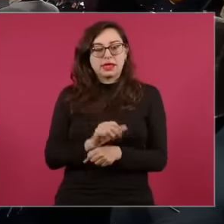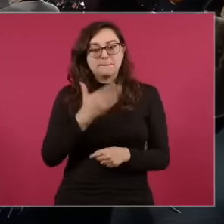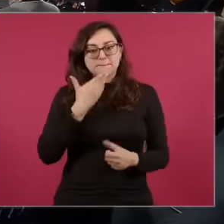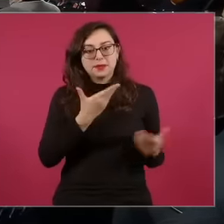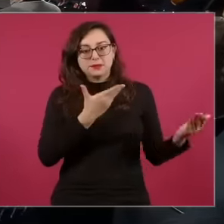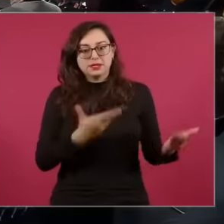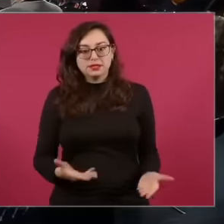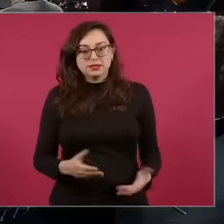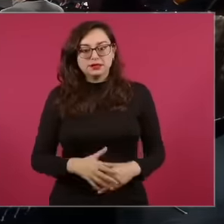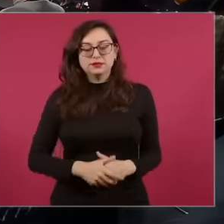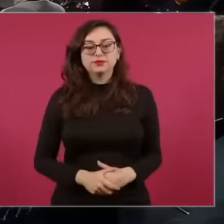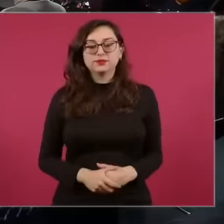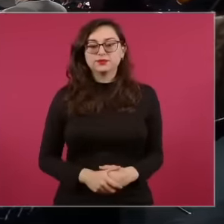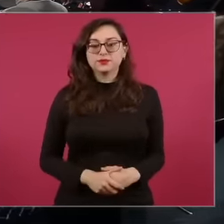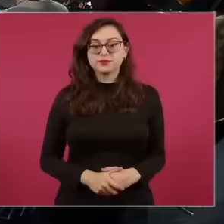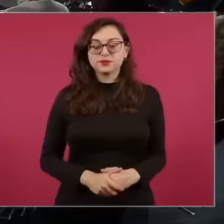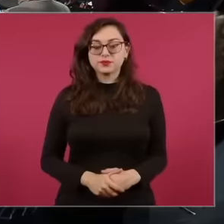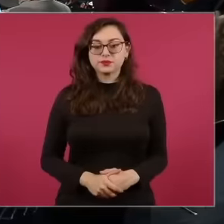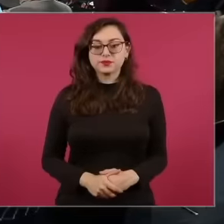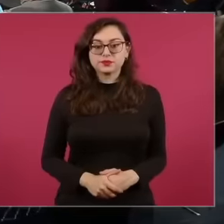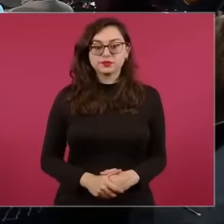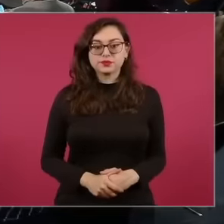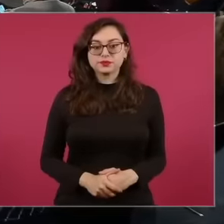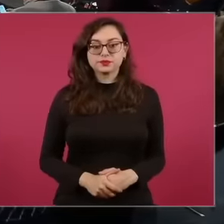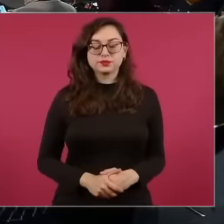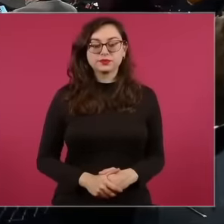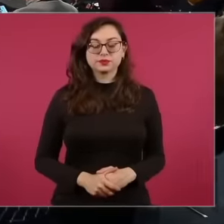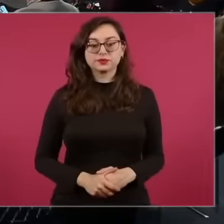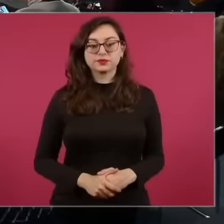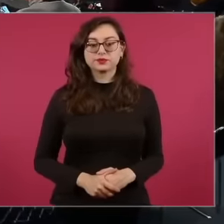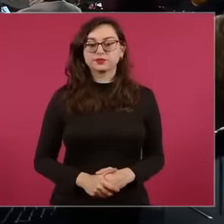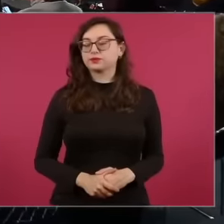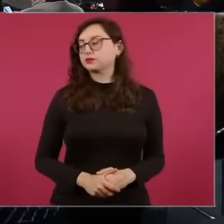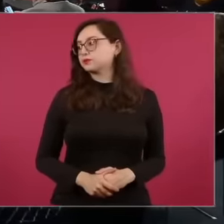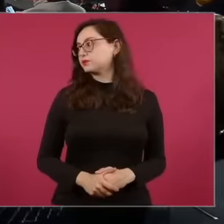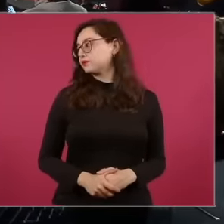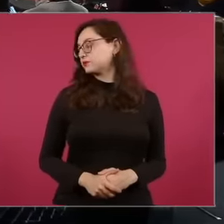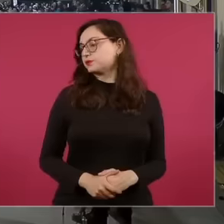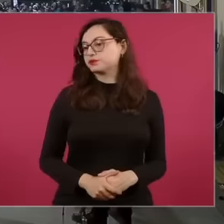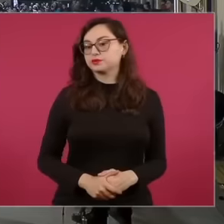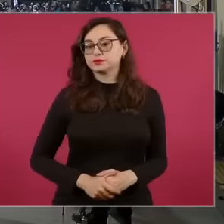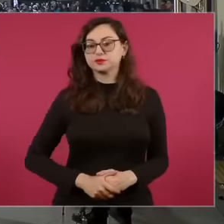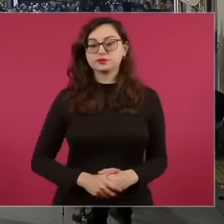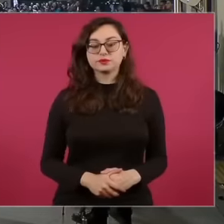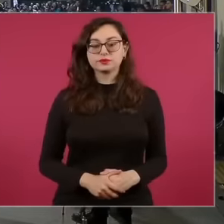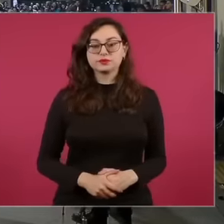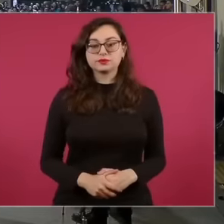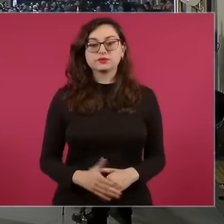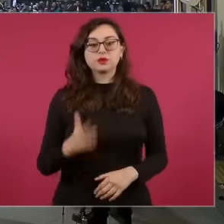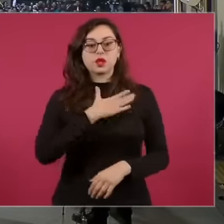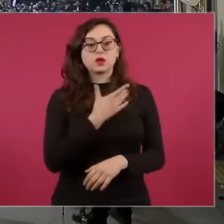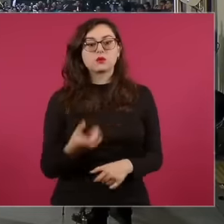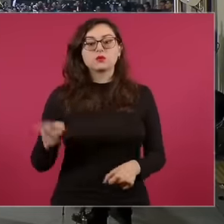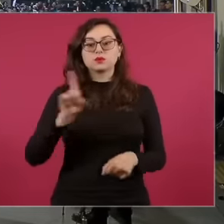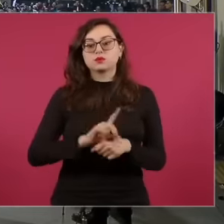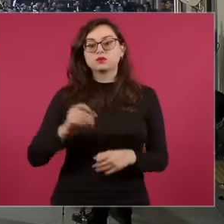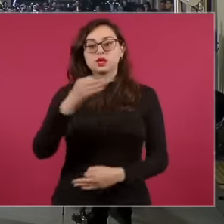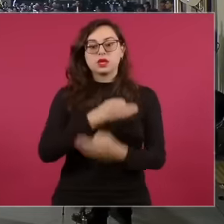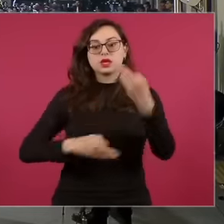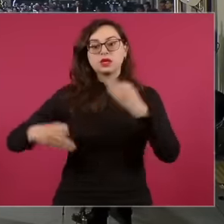Thank you very much Good morning everyone my name